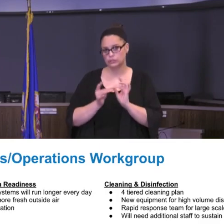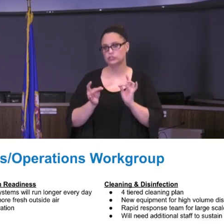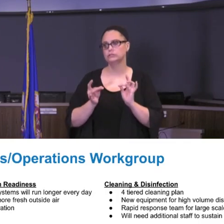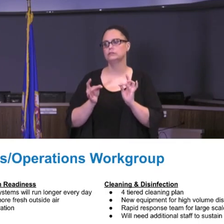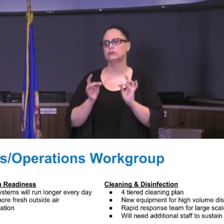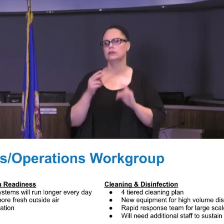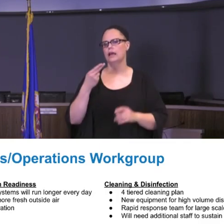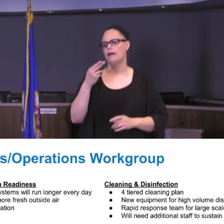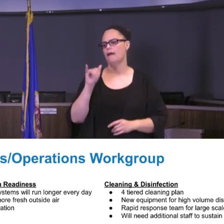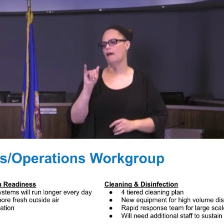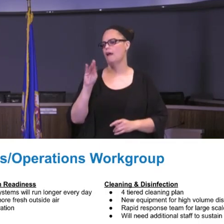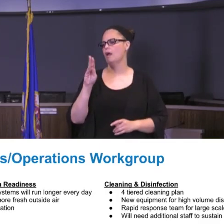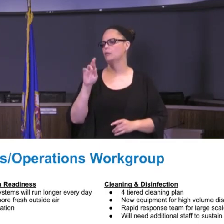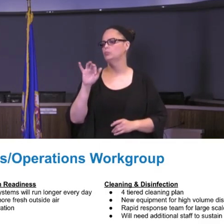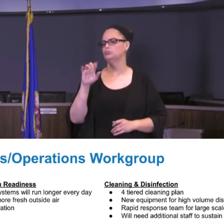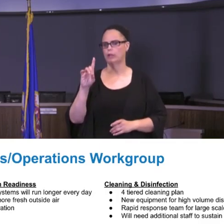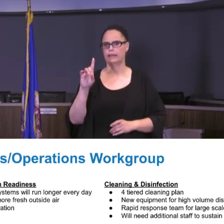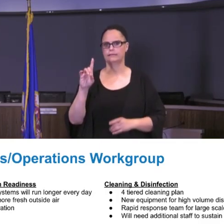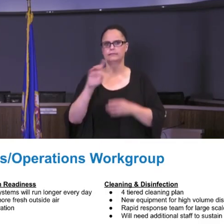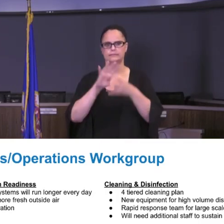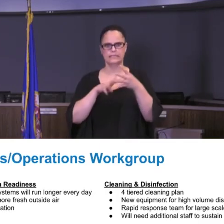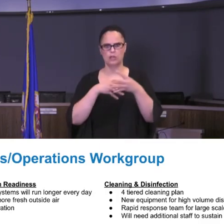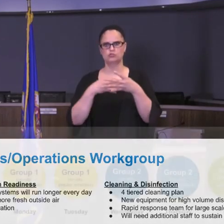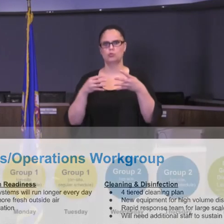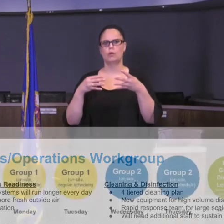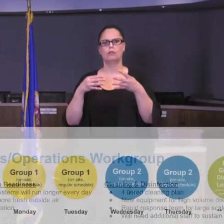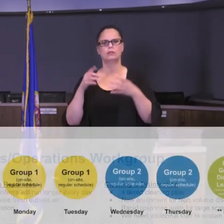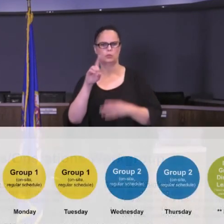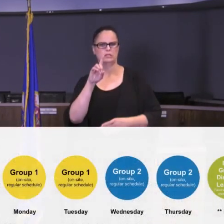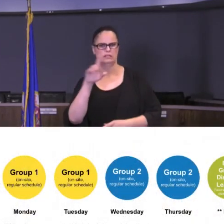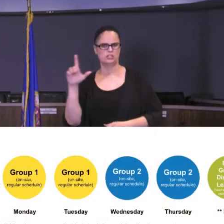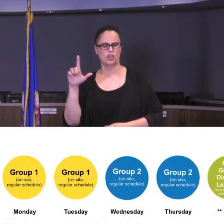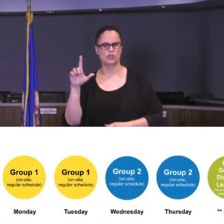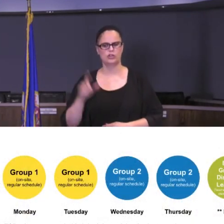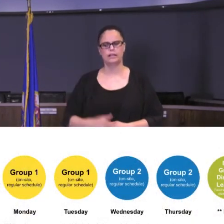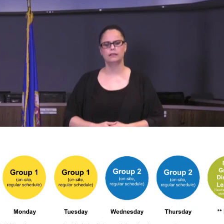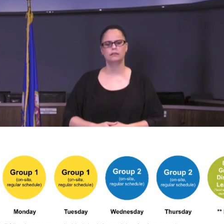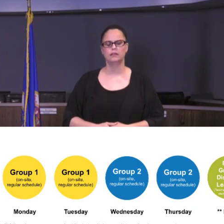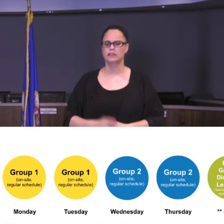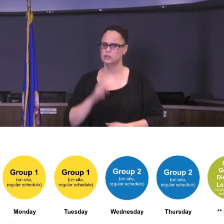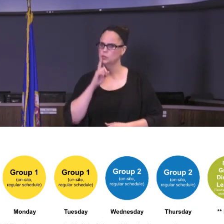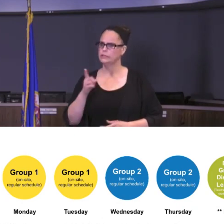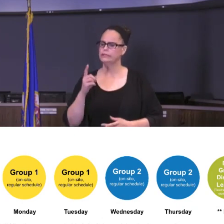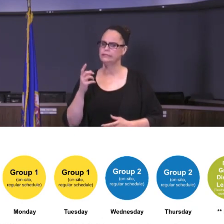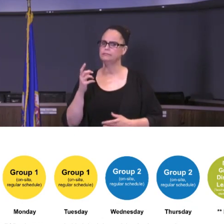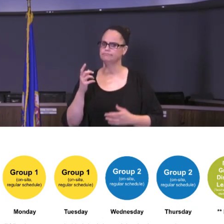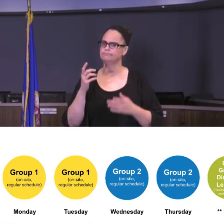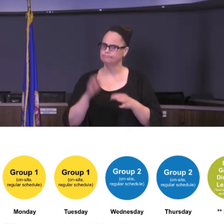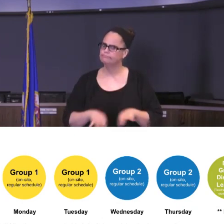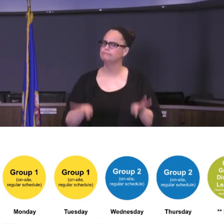distance learning being a big part of this and if you if you want to take away, a couple takeaways from